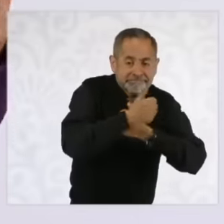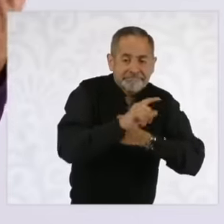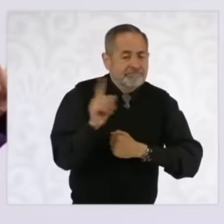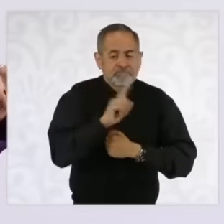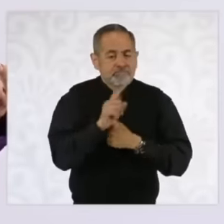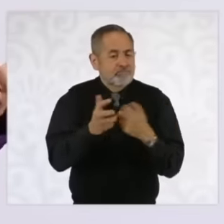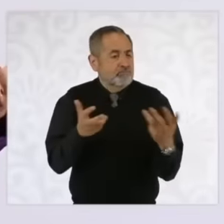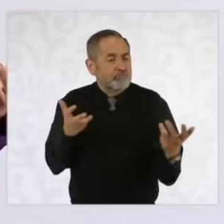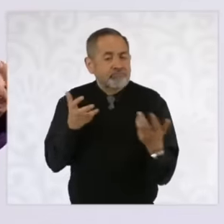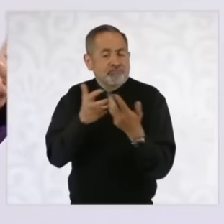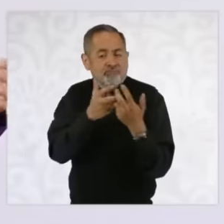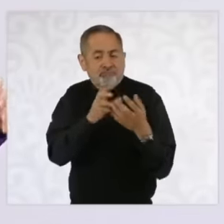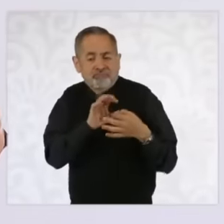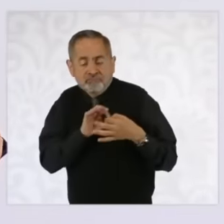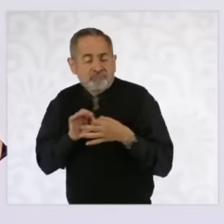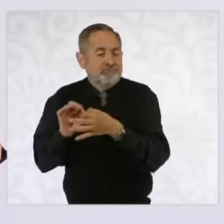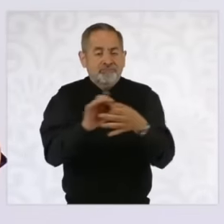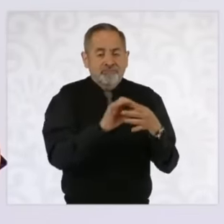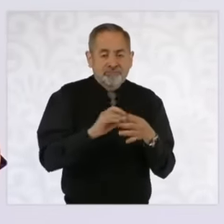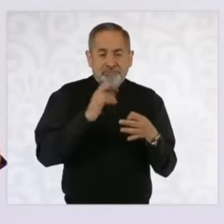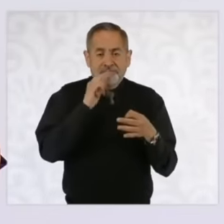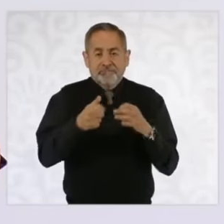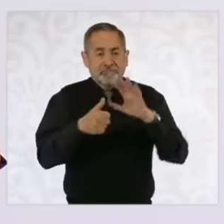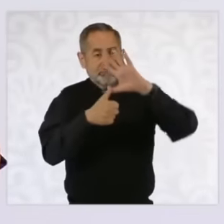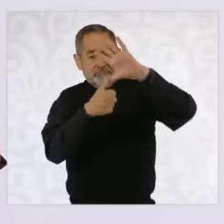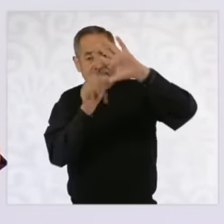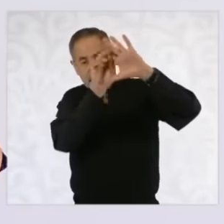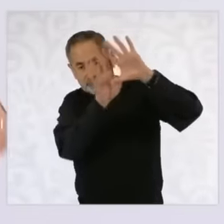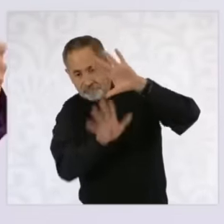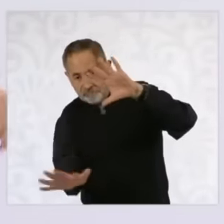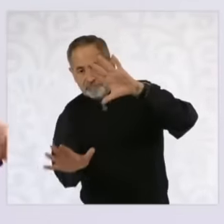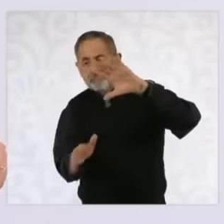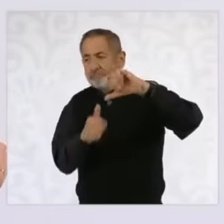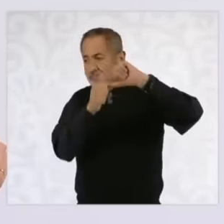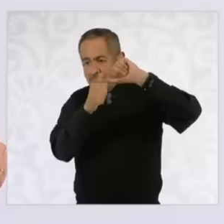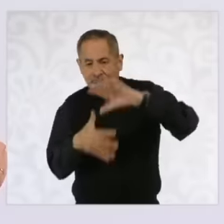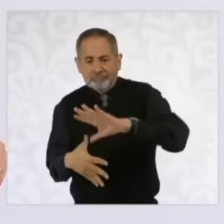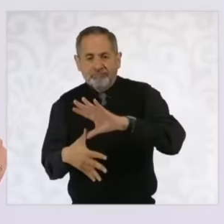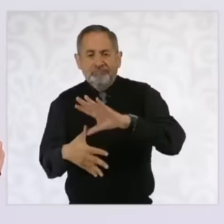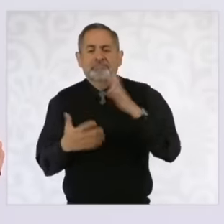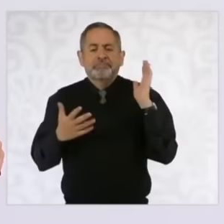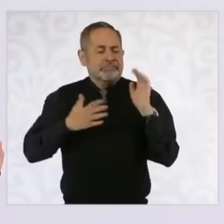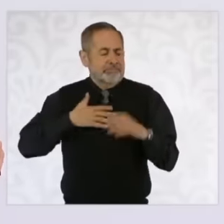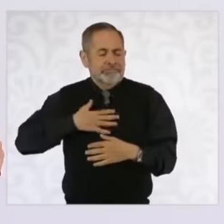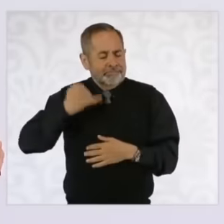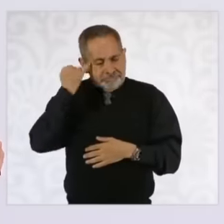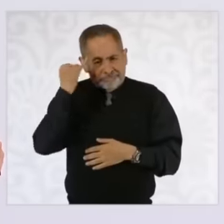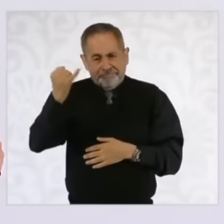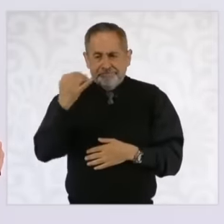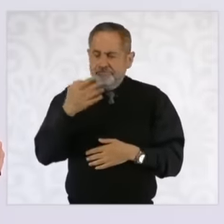this effort must go towards the entire continent so That is going to continue to be our position